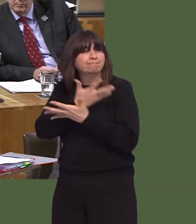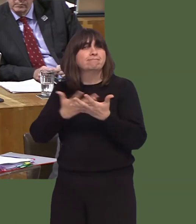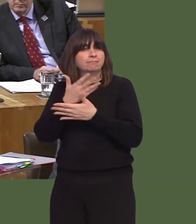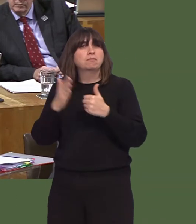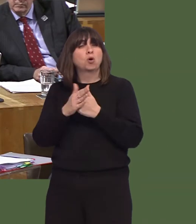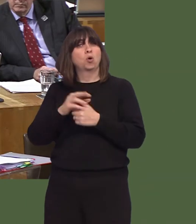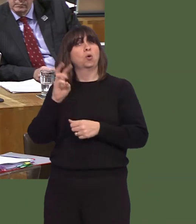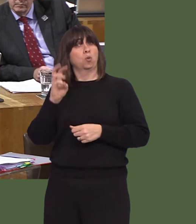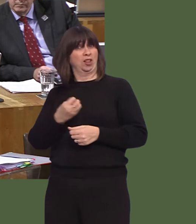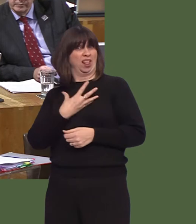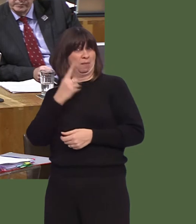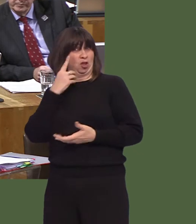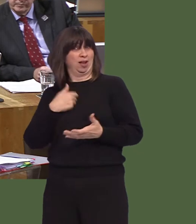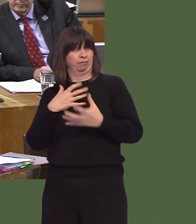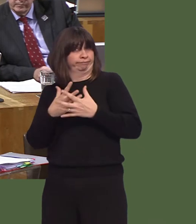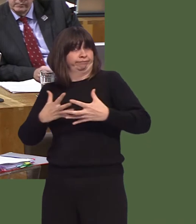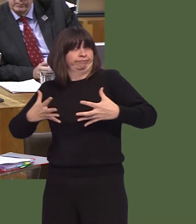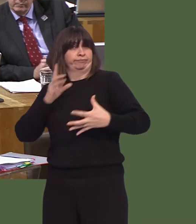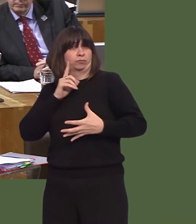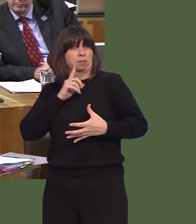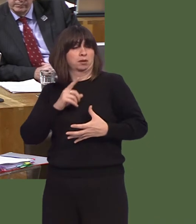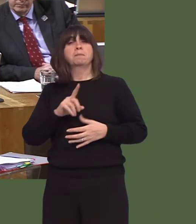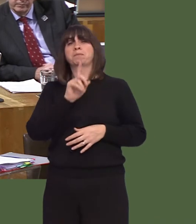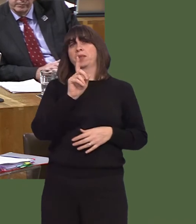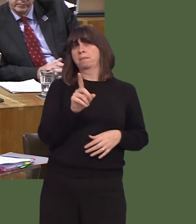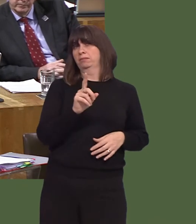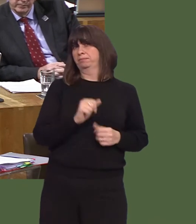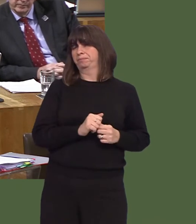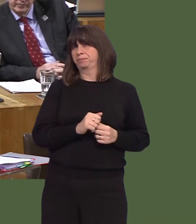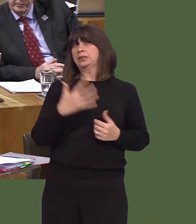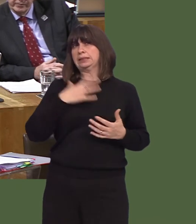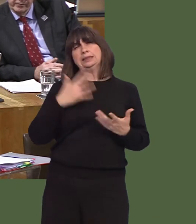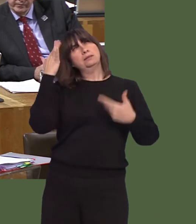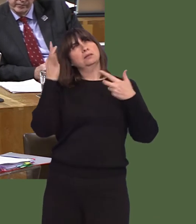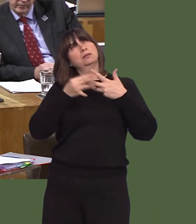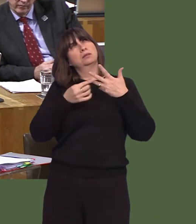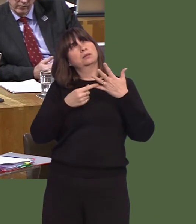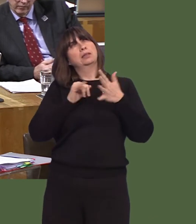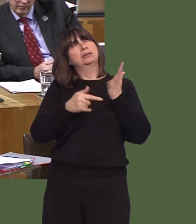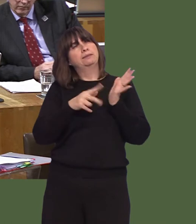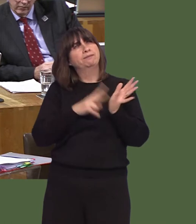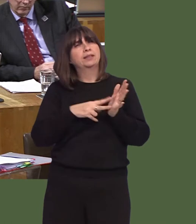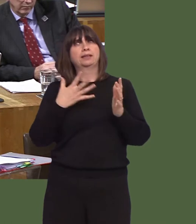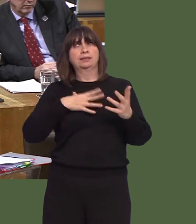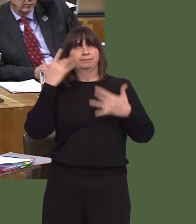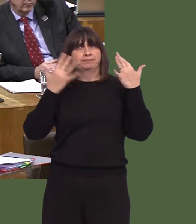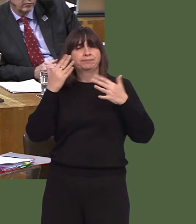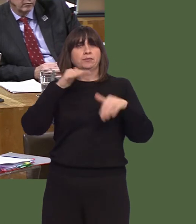drafod er mwyn sicrhau bod y record da sydd wedi bod gyda ni dros y blynyddau yn parhau